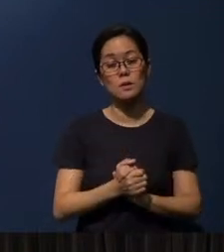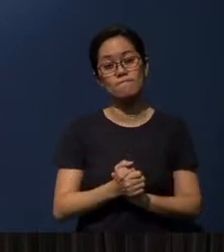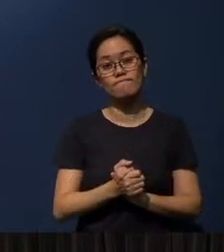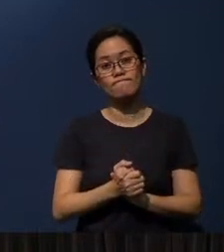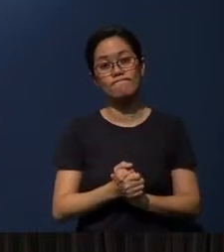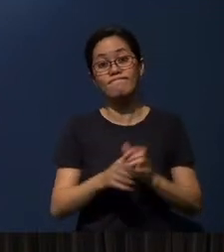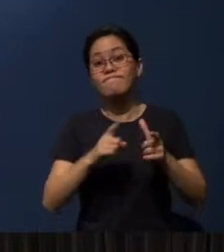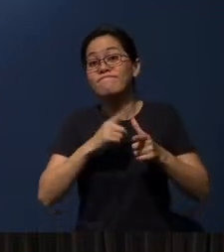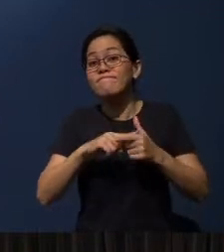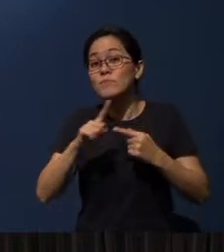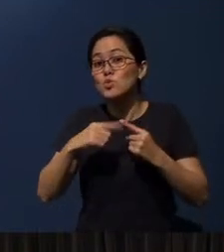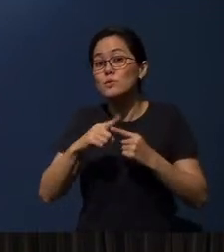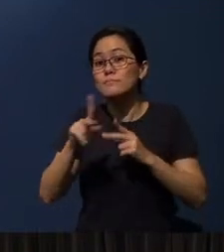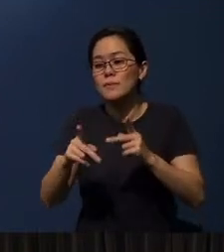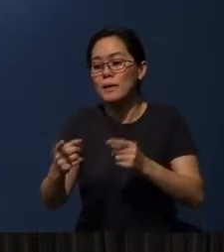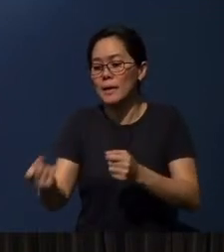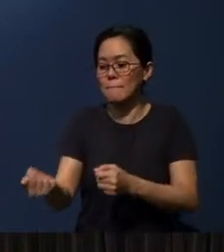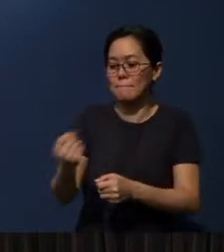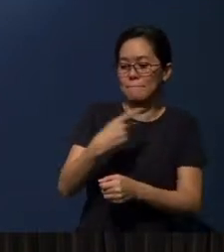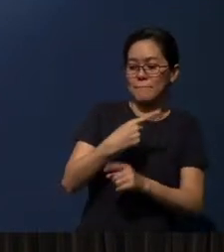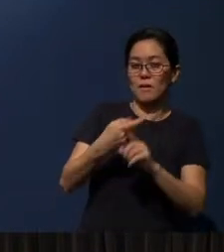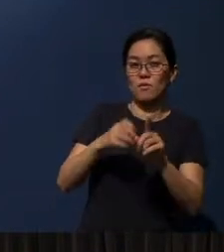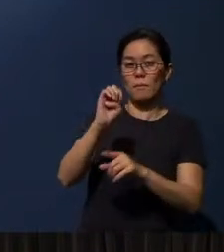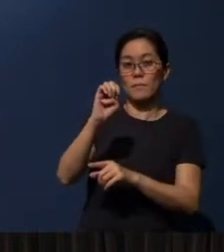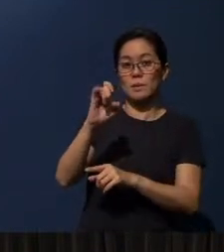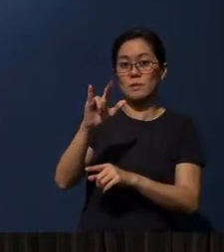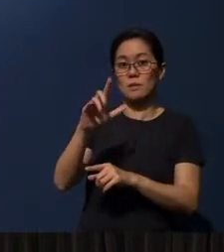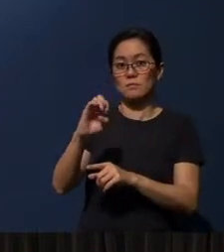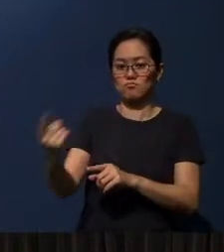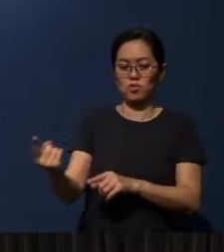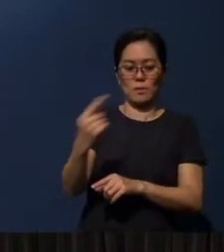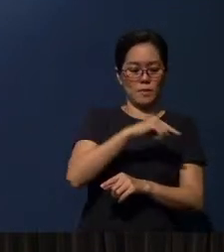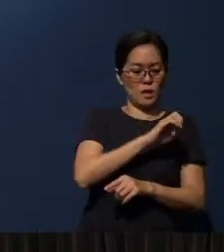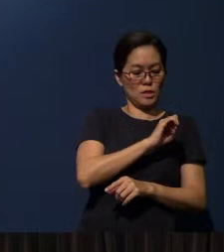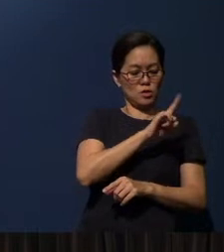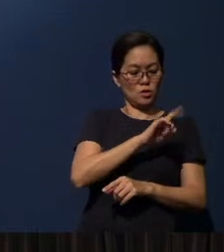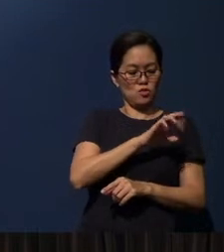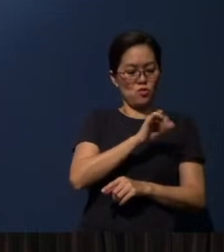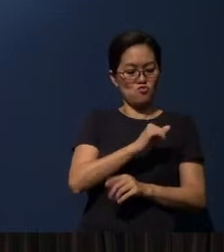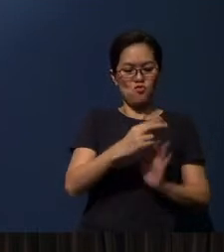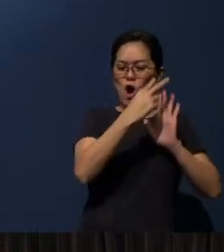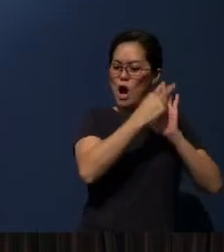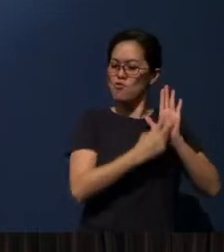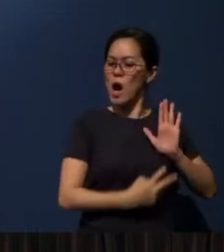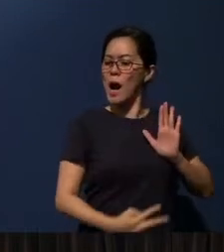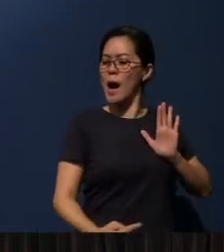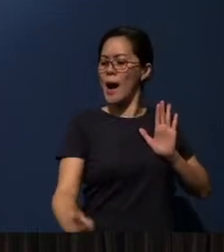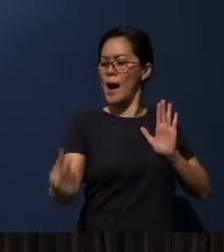And then when the people returned from the exile, Ezra read and taught the law to the people.